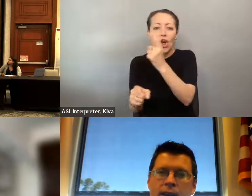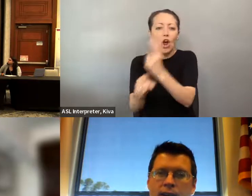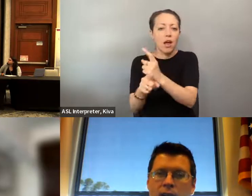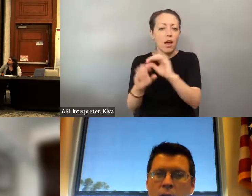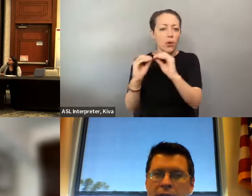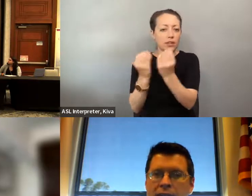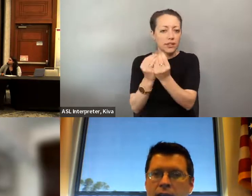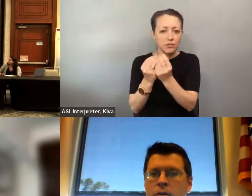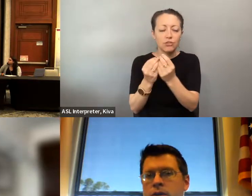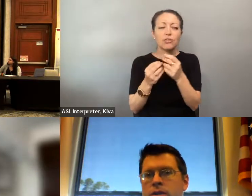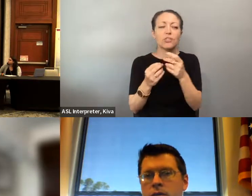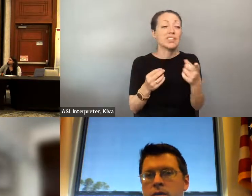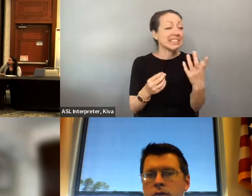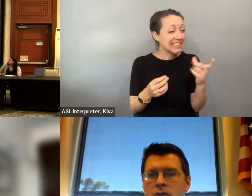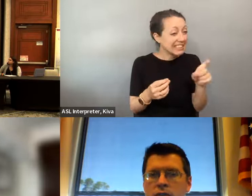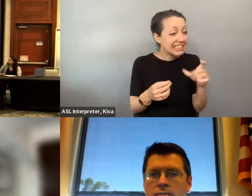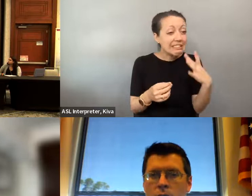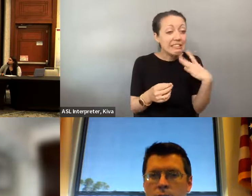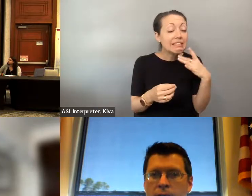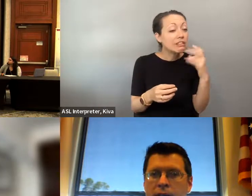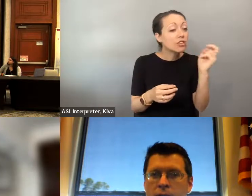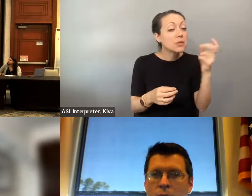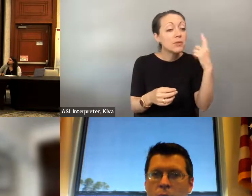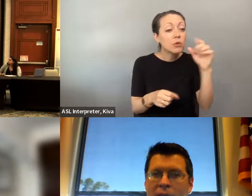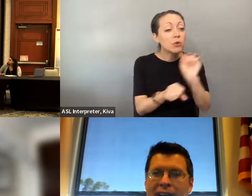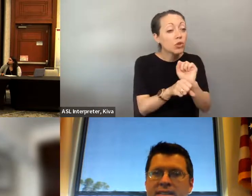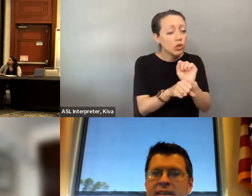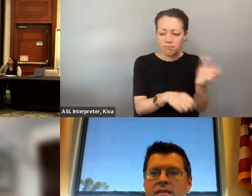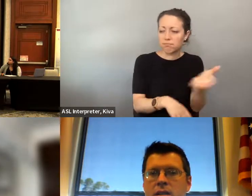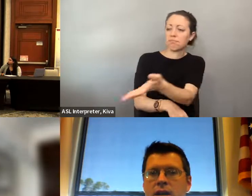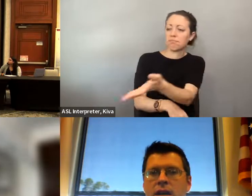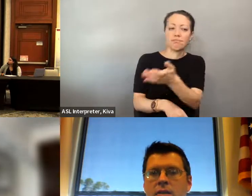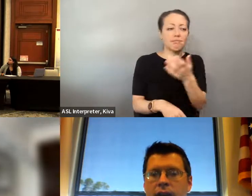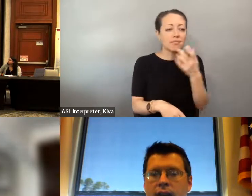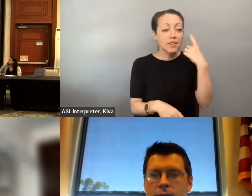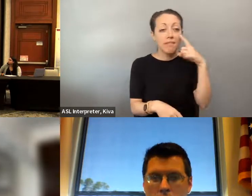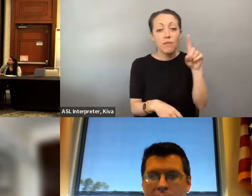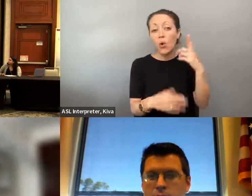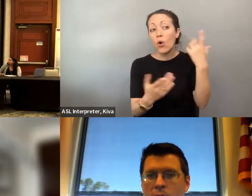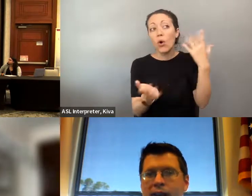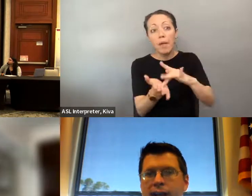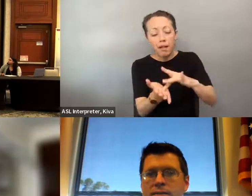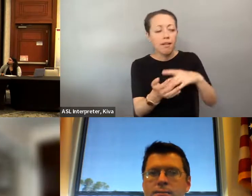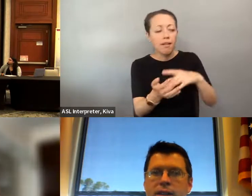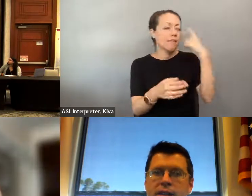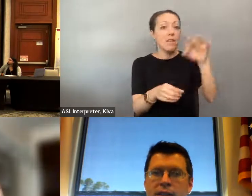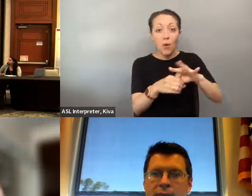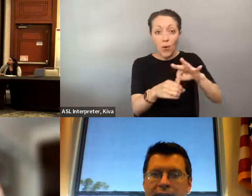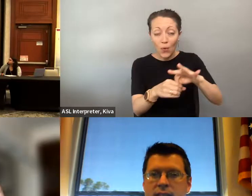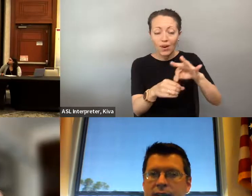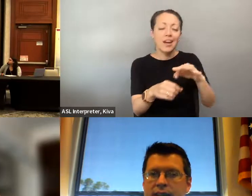for where people have limited transportation to work or medical appointments and try to get them where they We try to look for where people have limited transportation to work or medical appointments, and try to get them where they need to go, which includes voter poll access. need to go, which includes voter poll access. So we